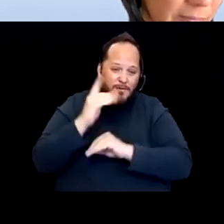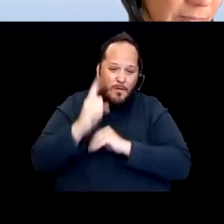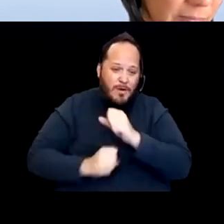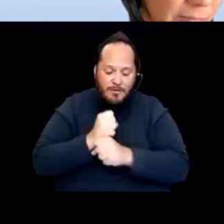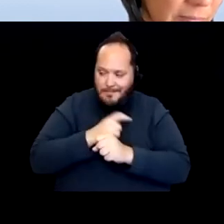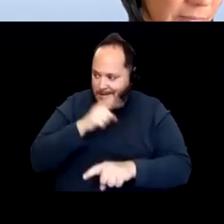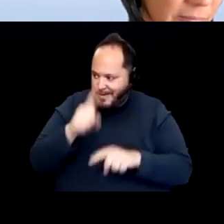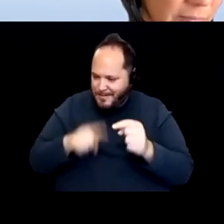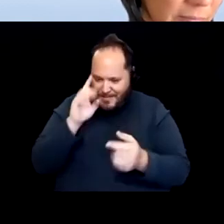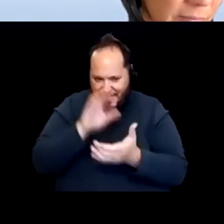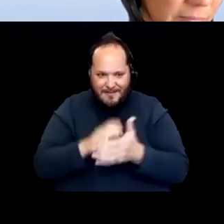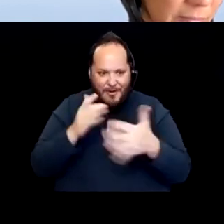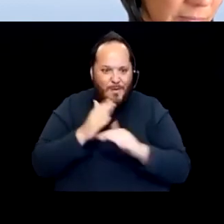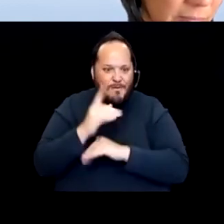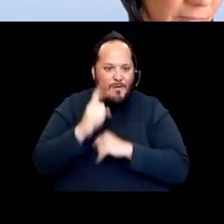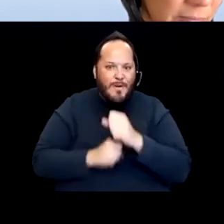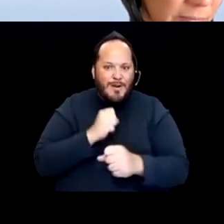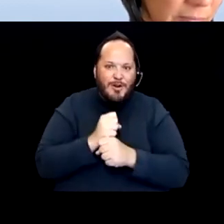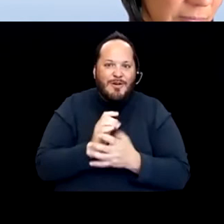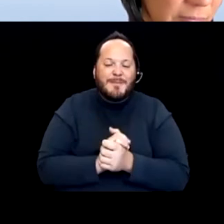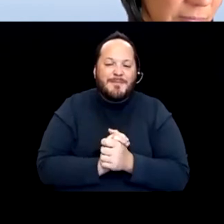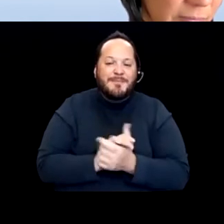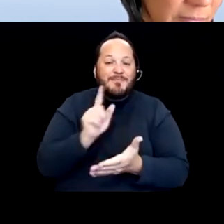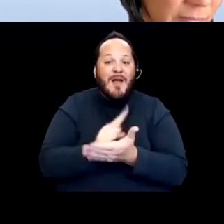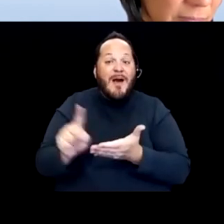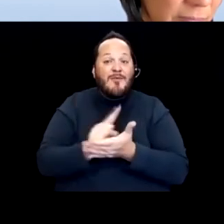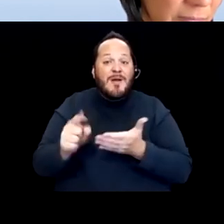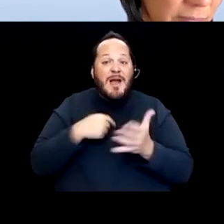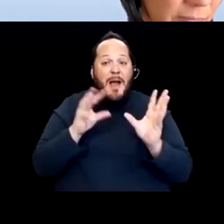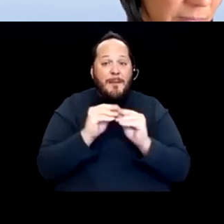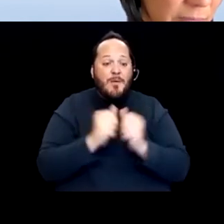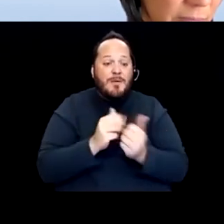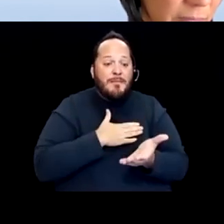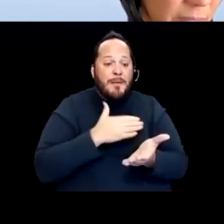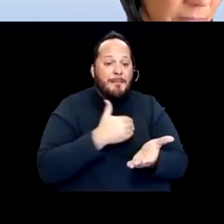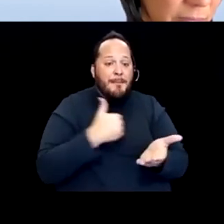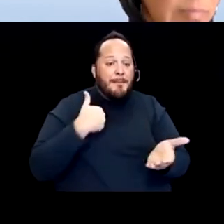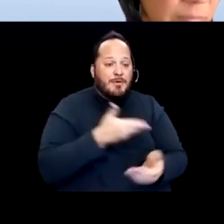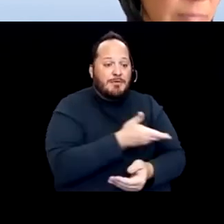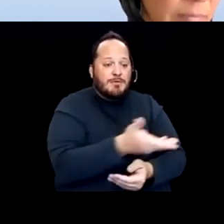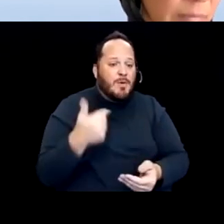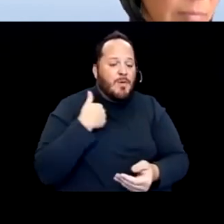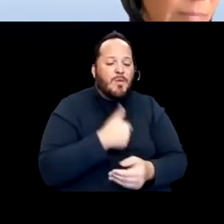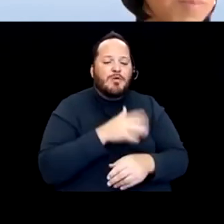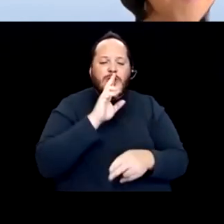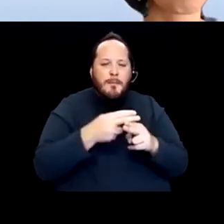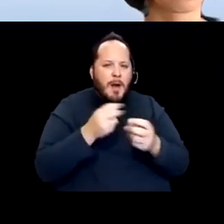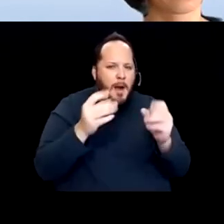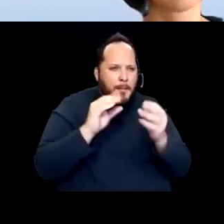That every week when I meet with my membership, we talk about the number of people that need a vaccine at home. The number of people that are hesitant,